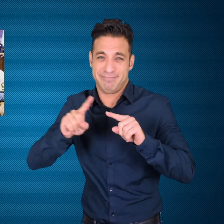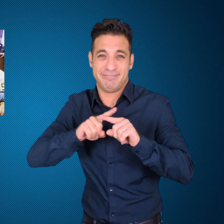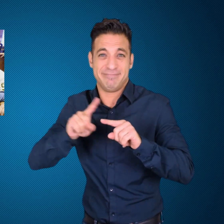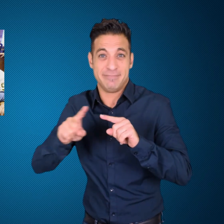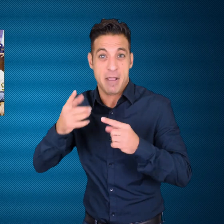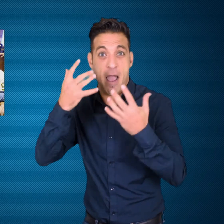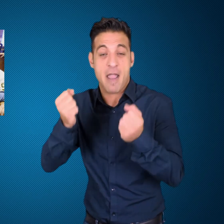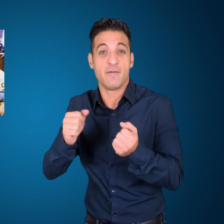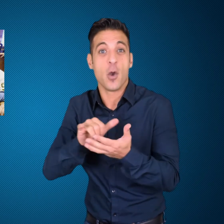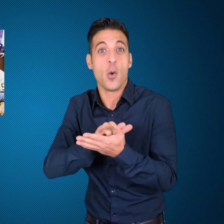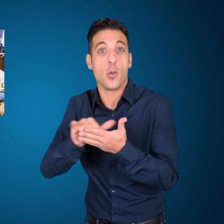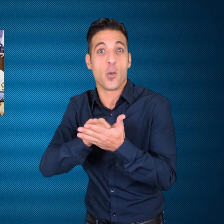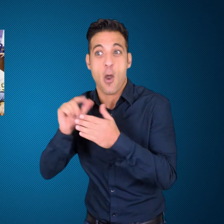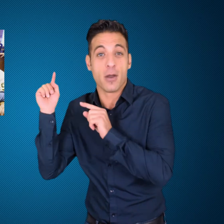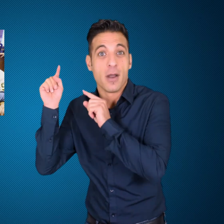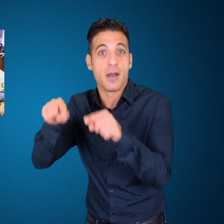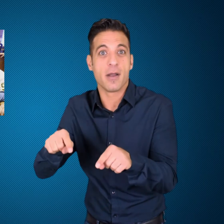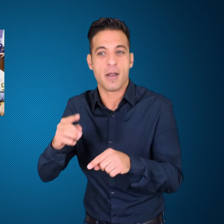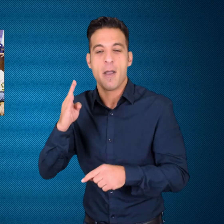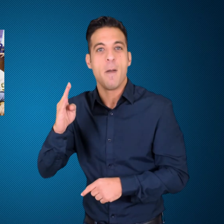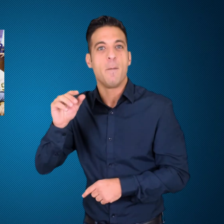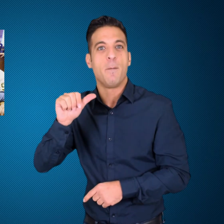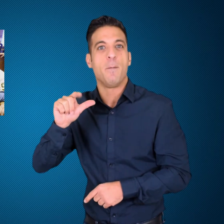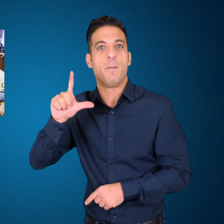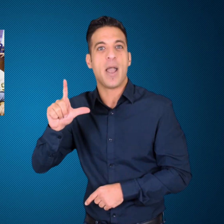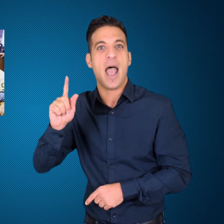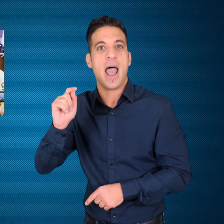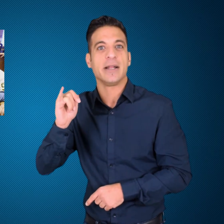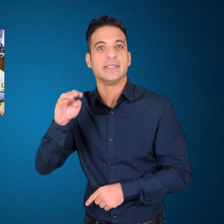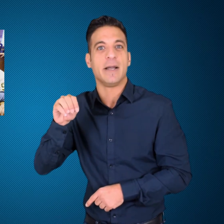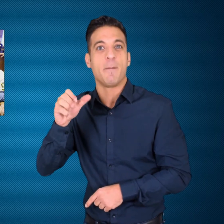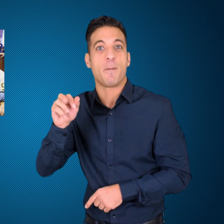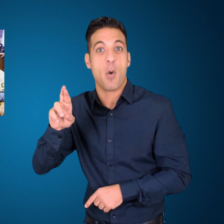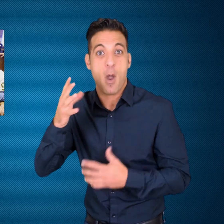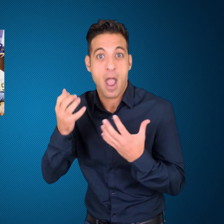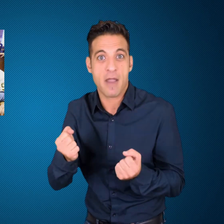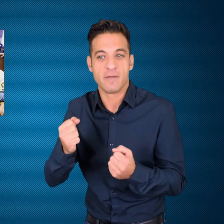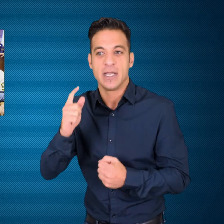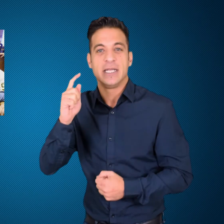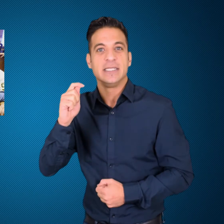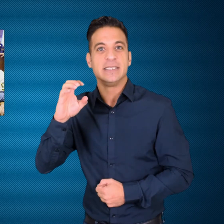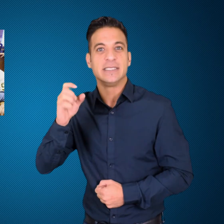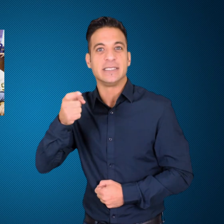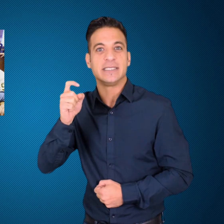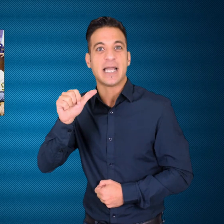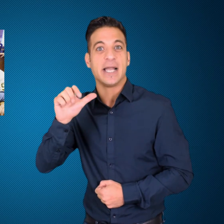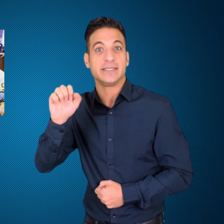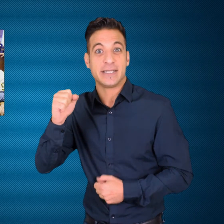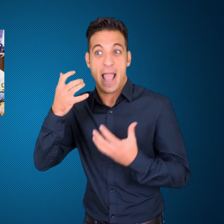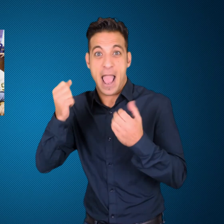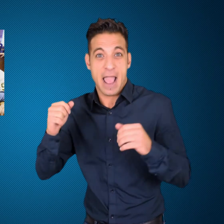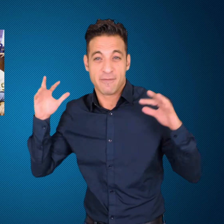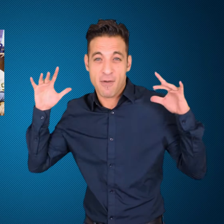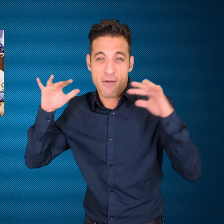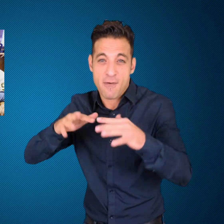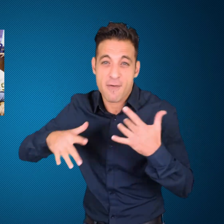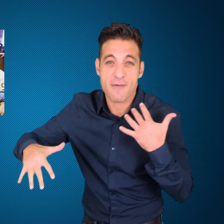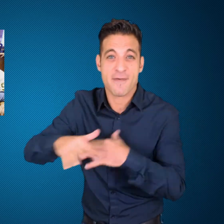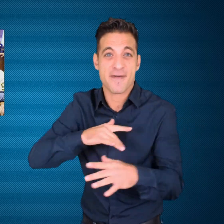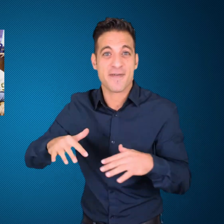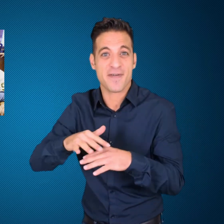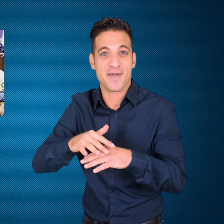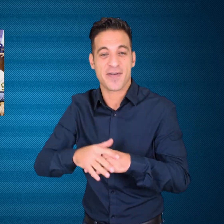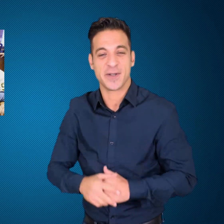York, Baltimore and Texas.